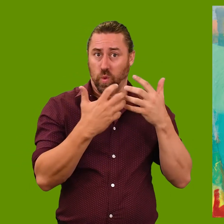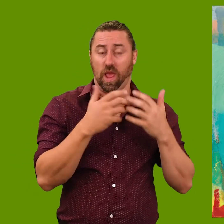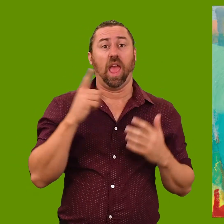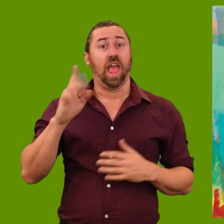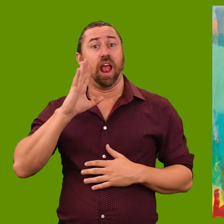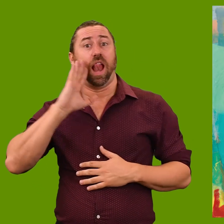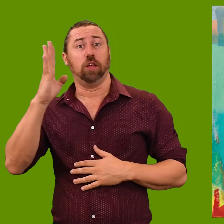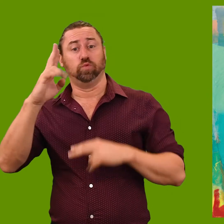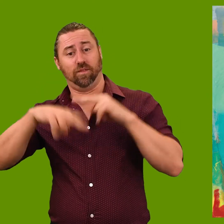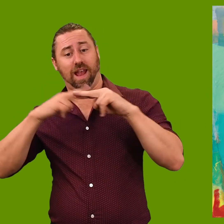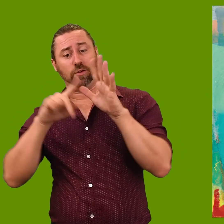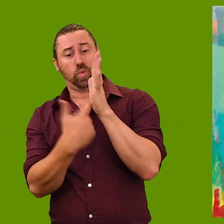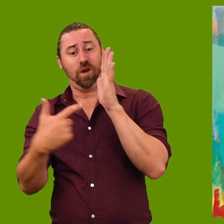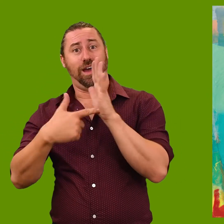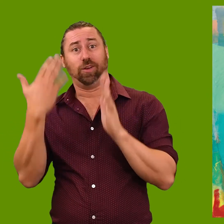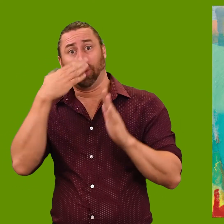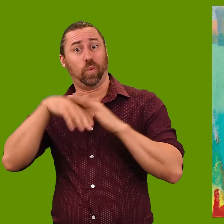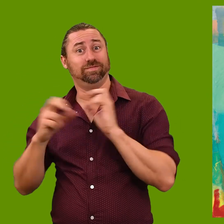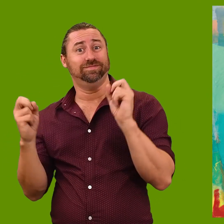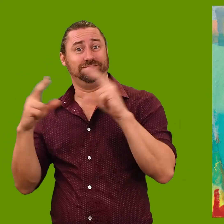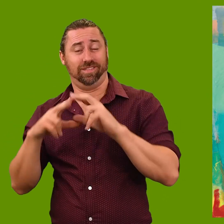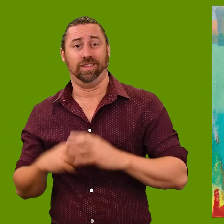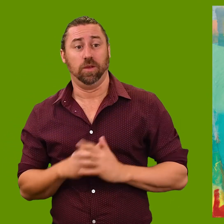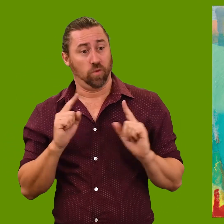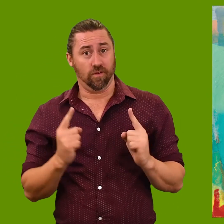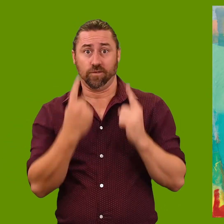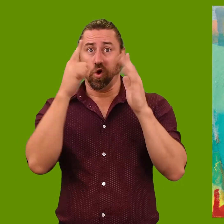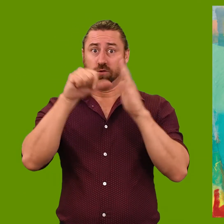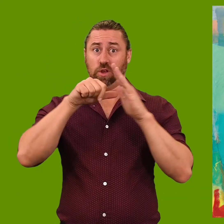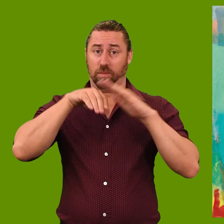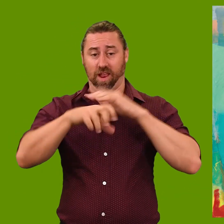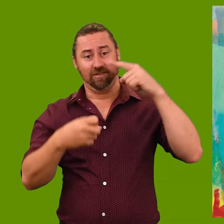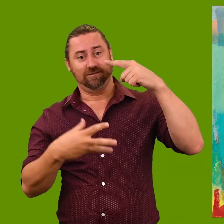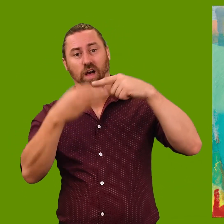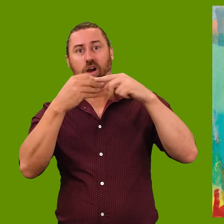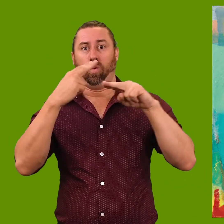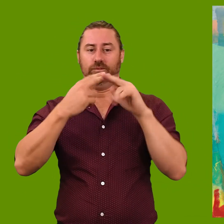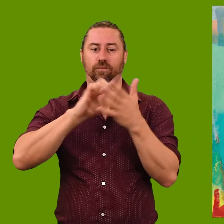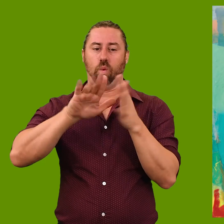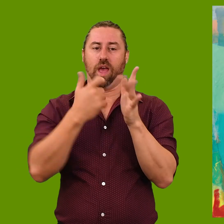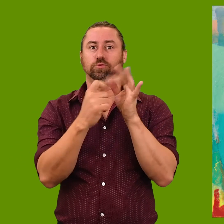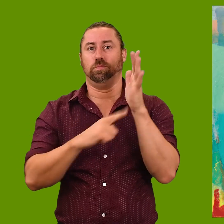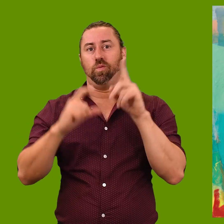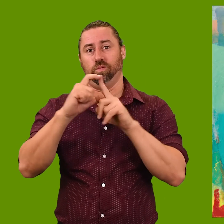and is a lecturer at the National Art School in Sydney. This is her first time in the Archibald Prize.